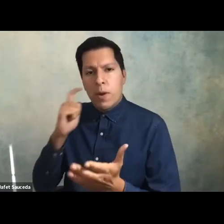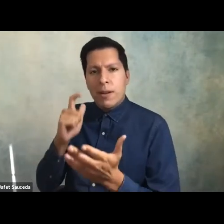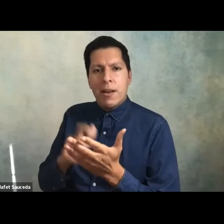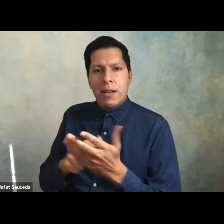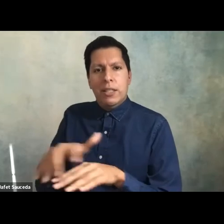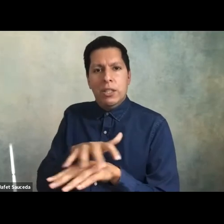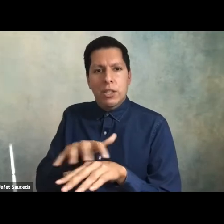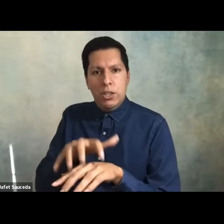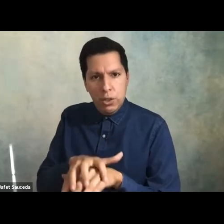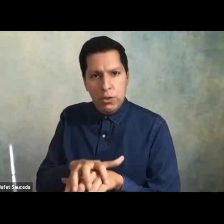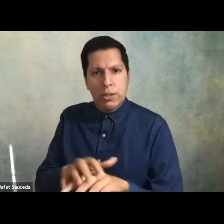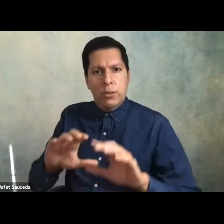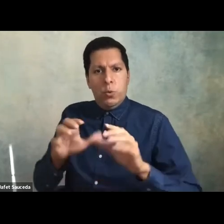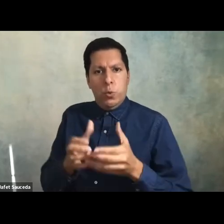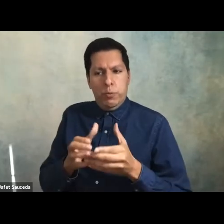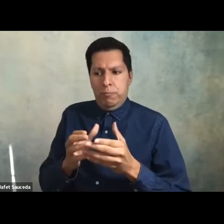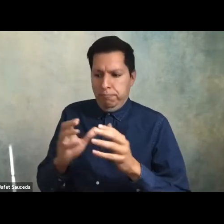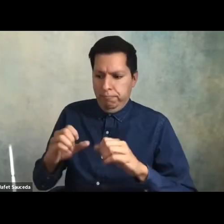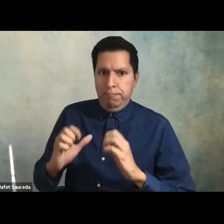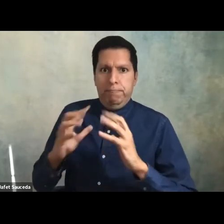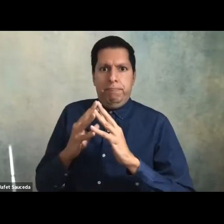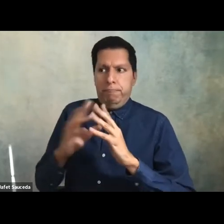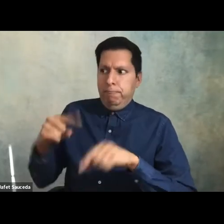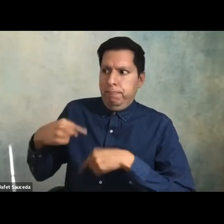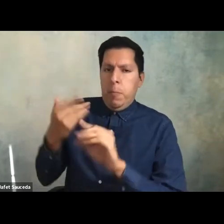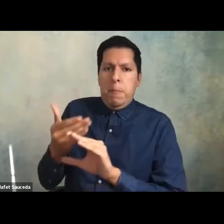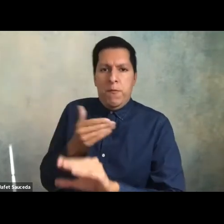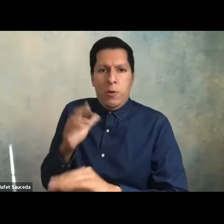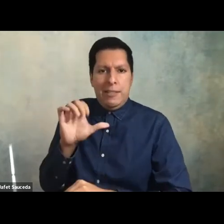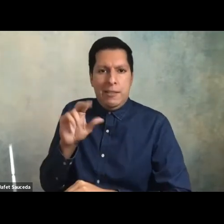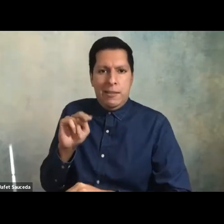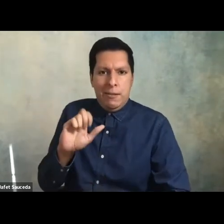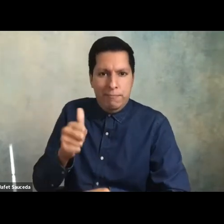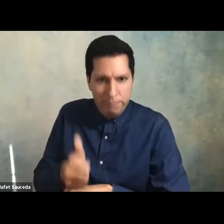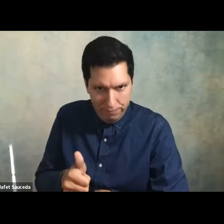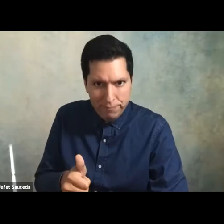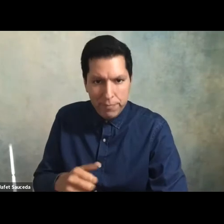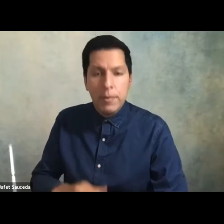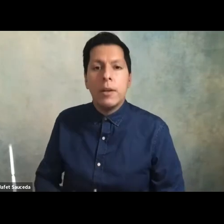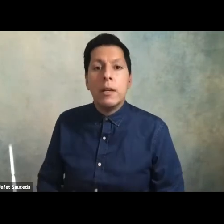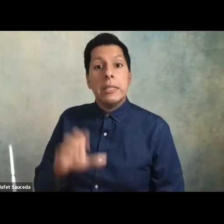of the land on which we now live california state university northridge recognizes and